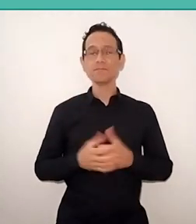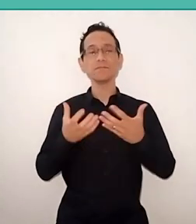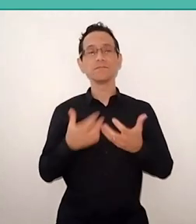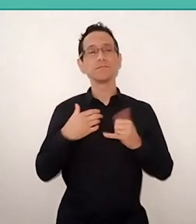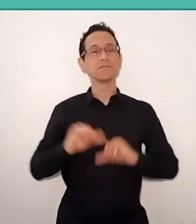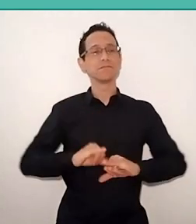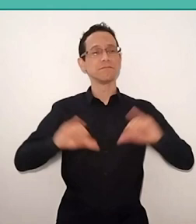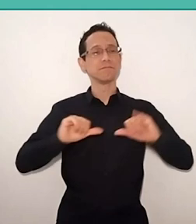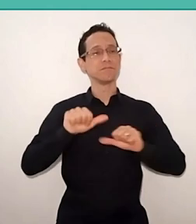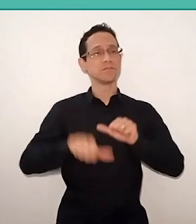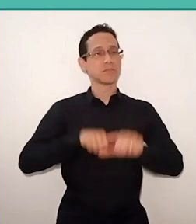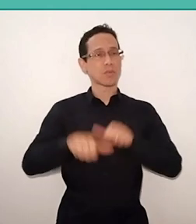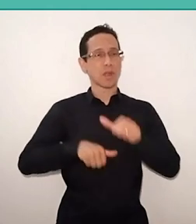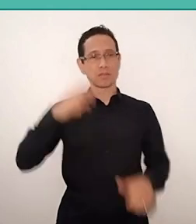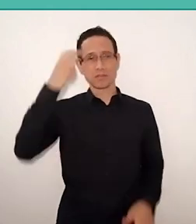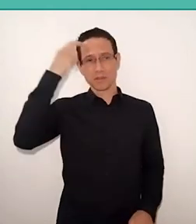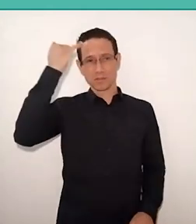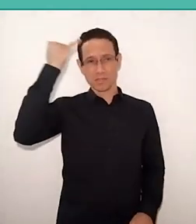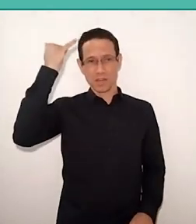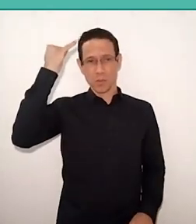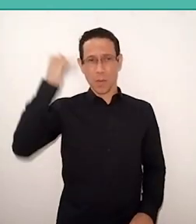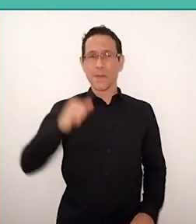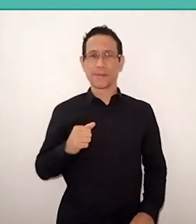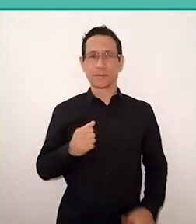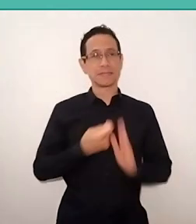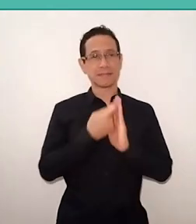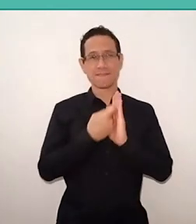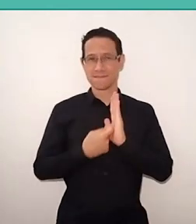Actually, I started writing, very critically,